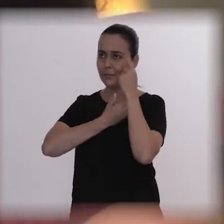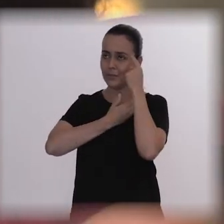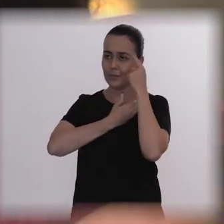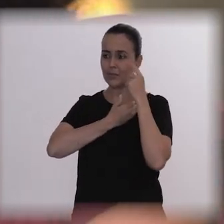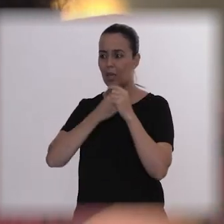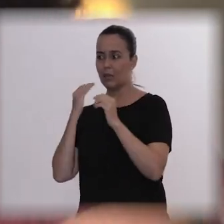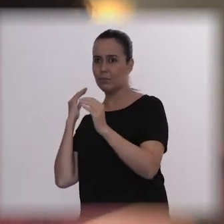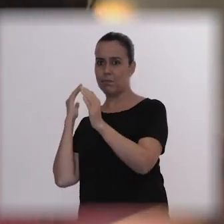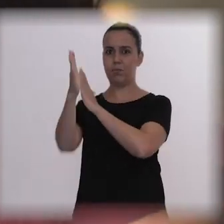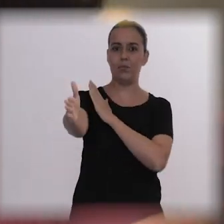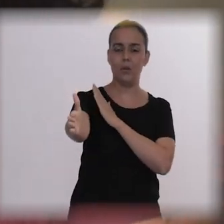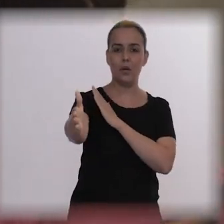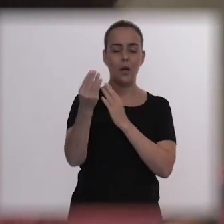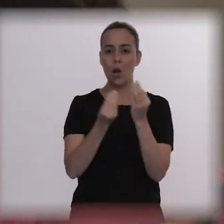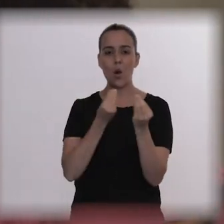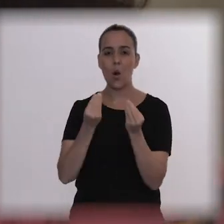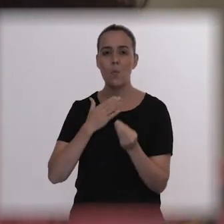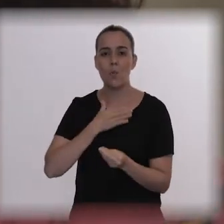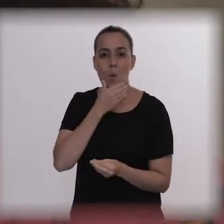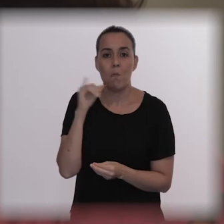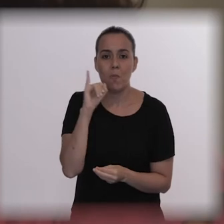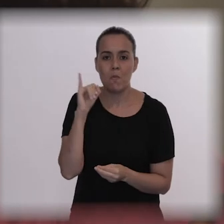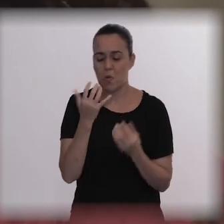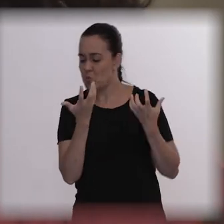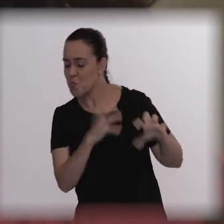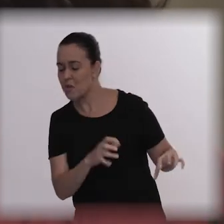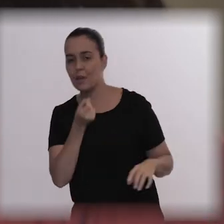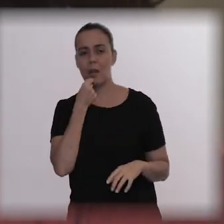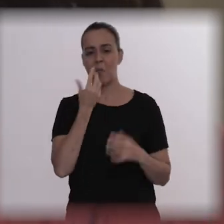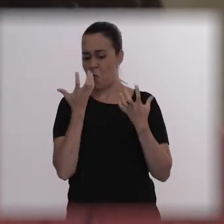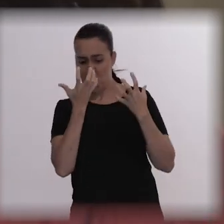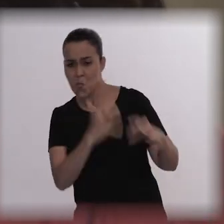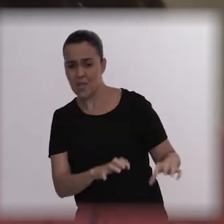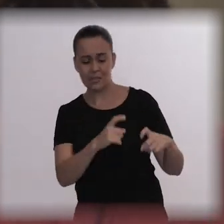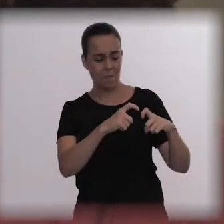Because he rejected the doctor, he rejected the drugs. So, I think maybe he did this